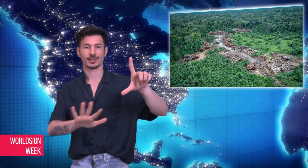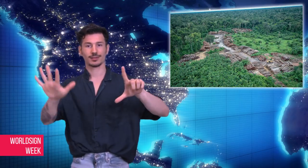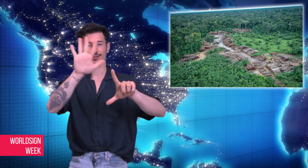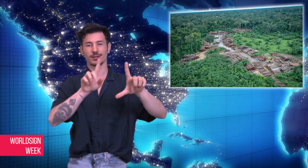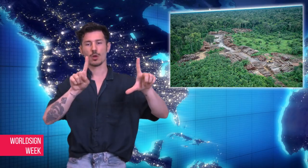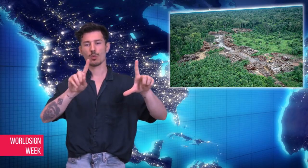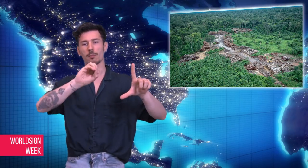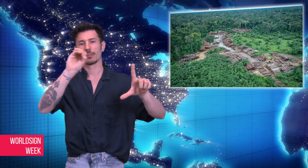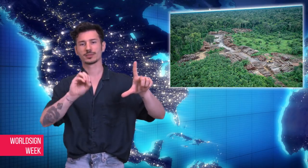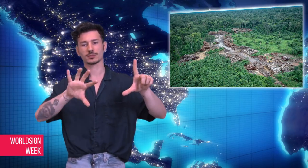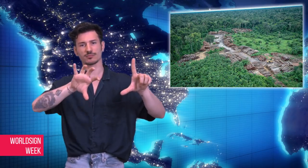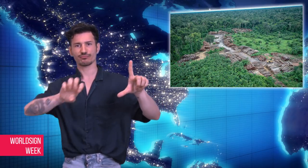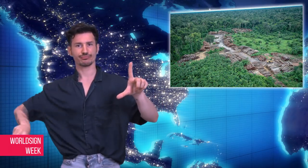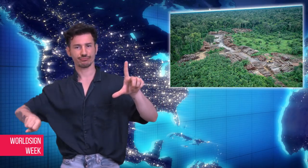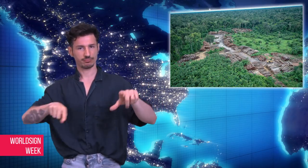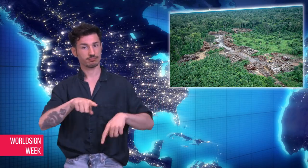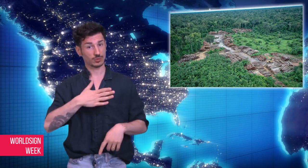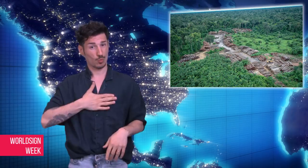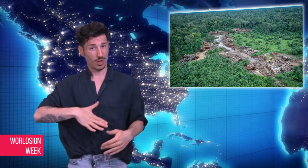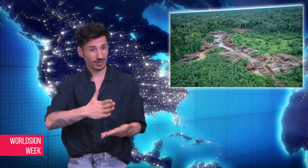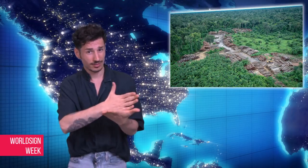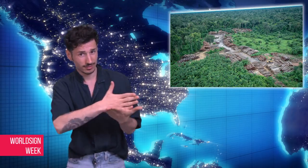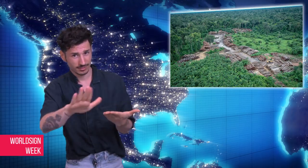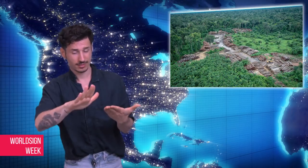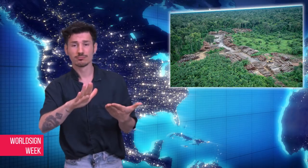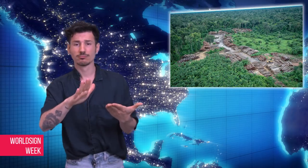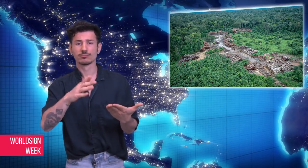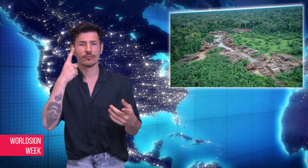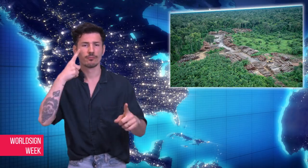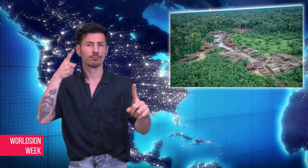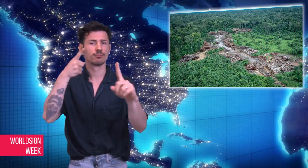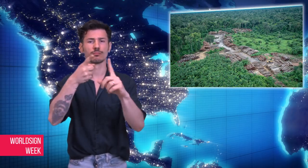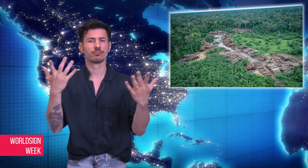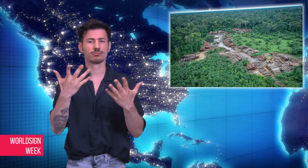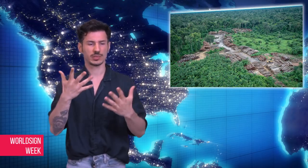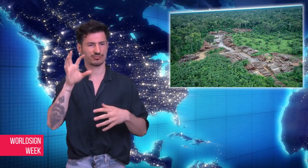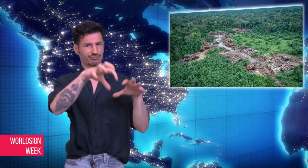reservation land to commercial agriculture and